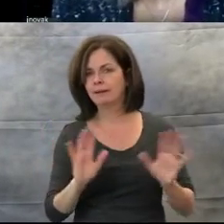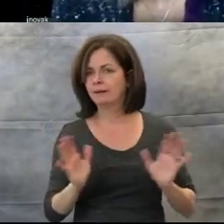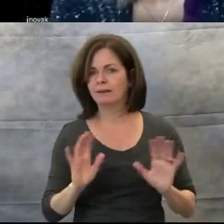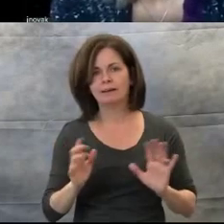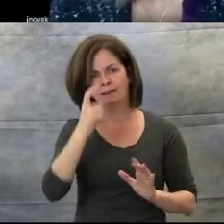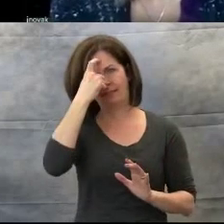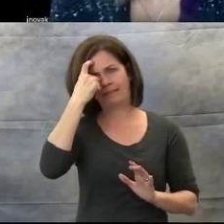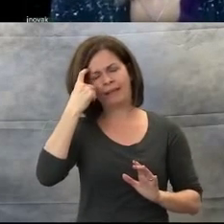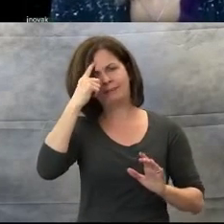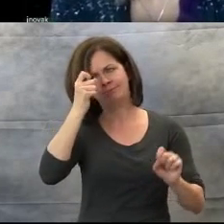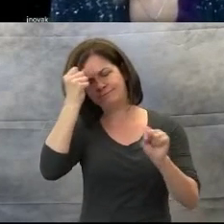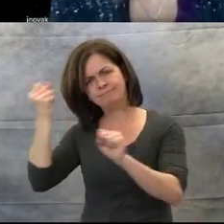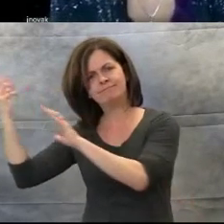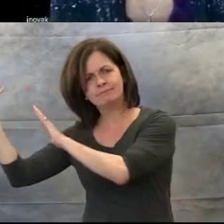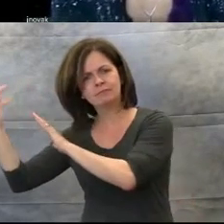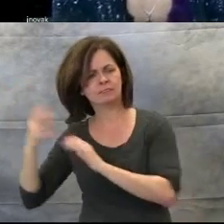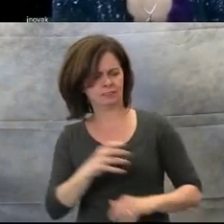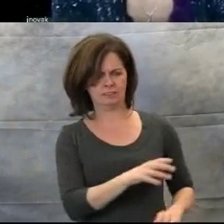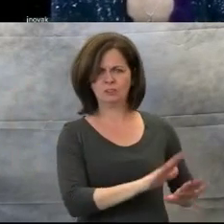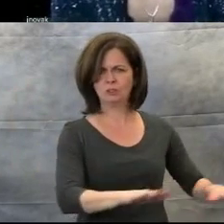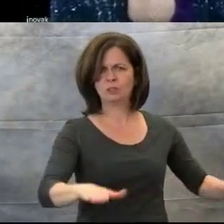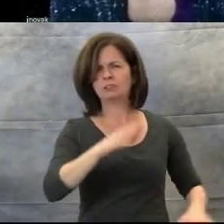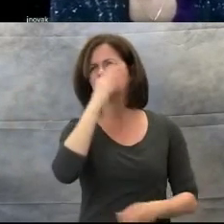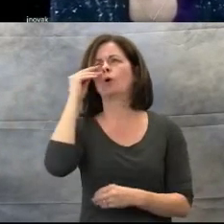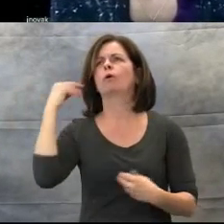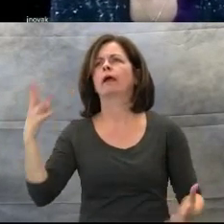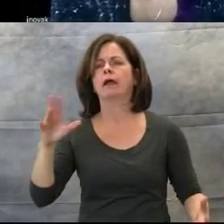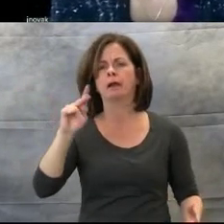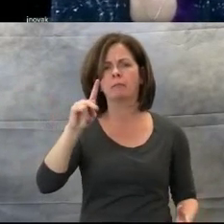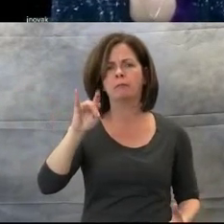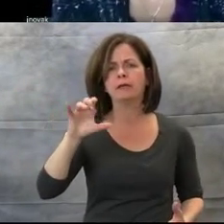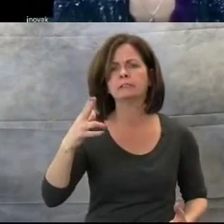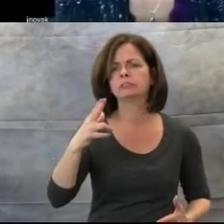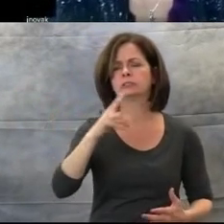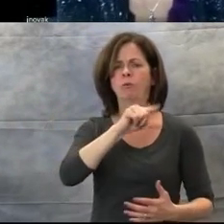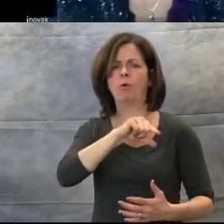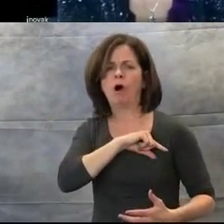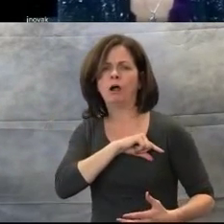about pitch quality and rhythm. They care about connection and fun. So it's important for you